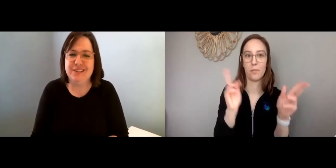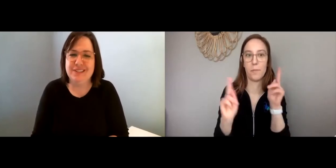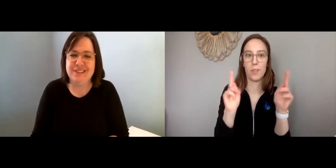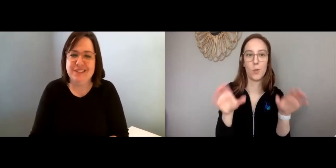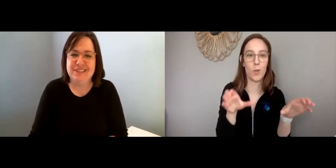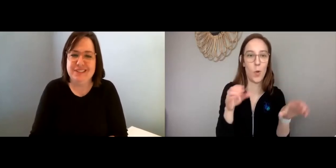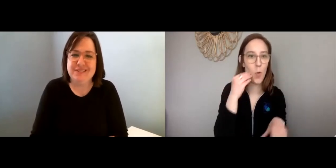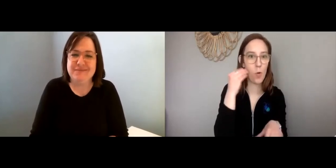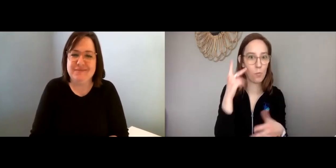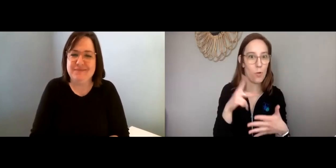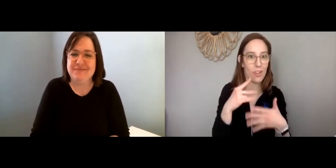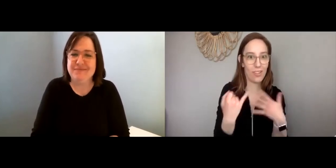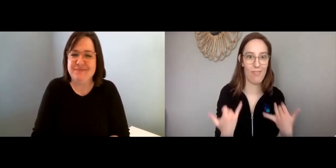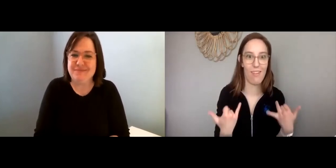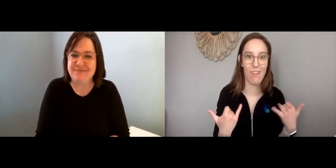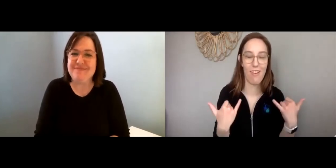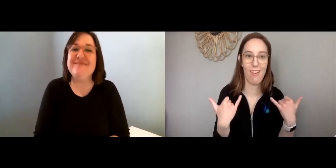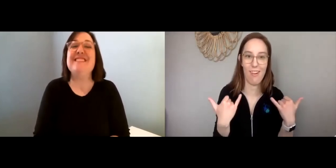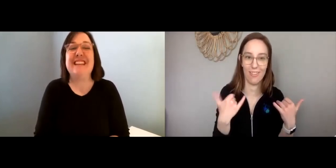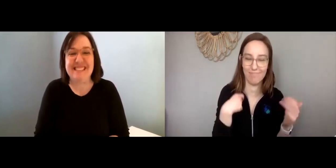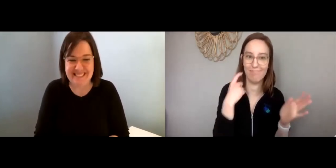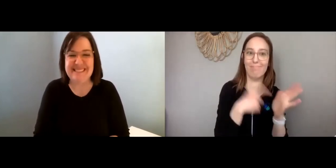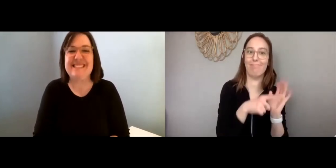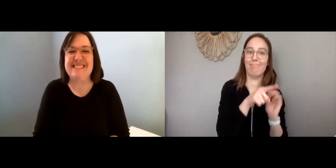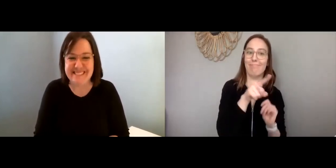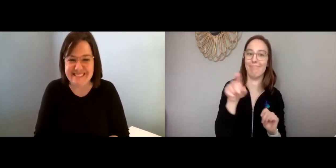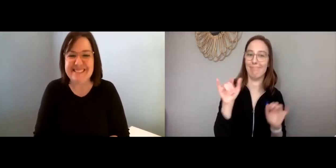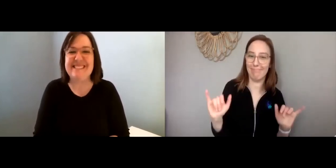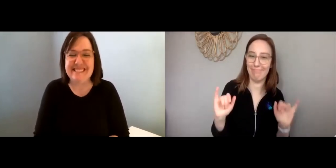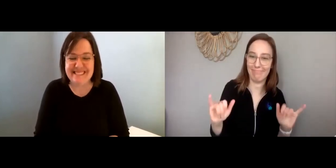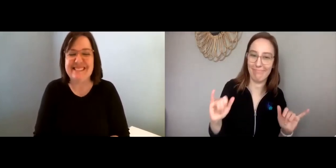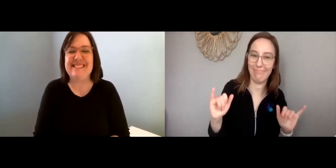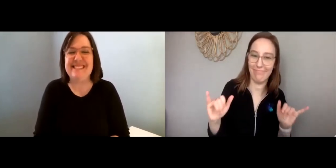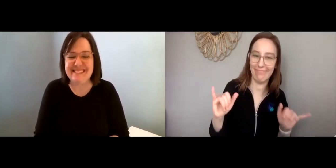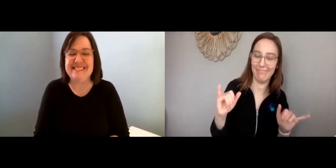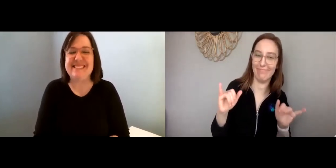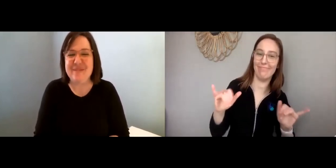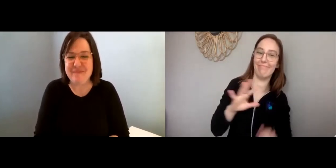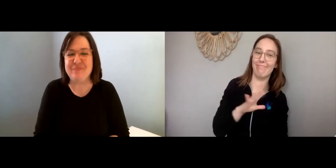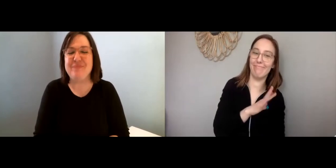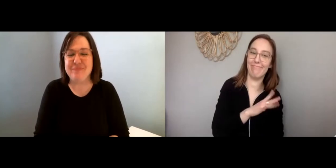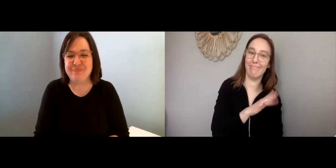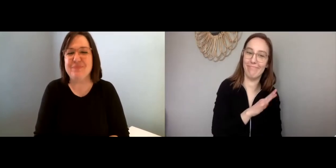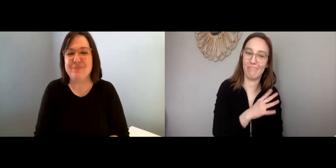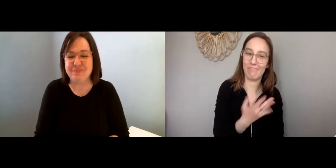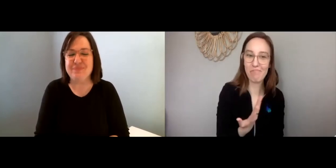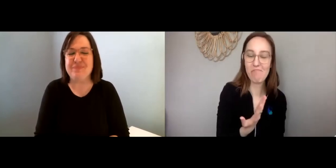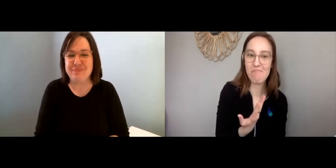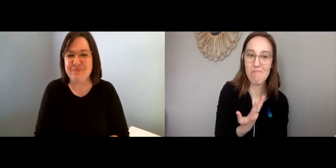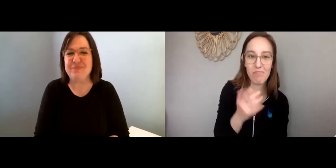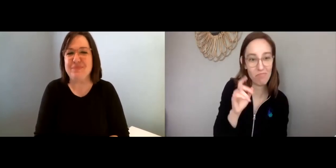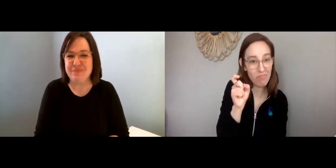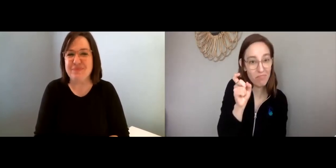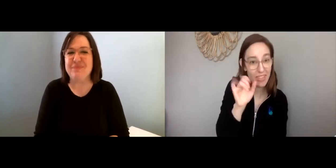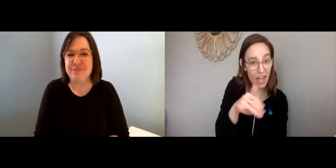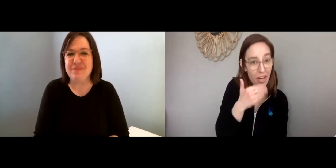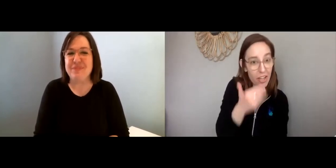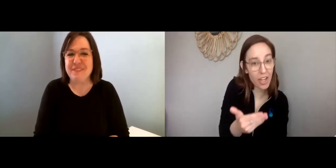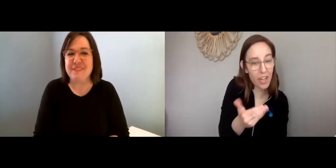Maggie: Yeah, I notice a lot of people are doing home projects right now. That's something I've noticed. It's kind of cool.